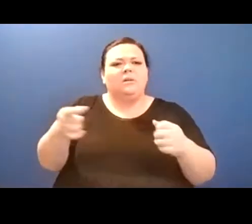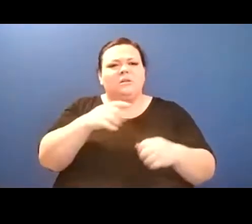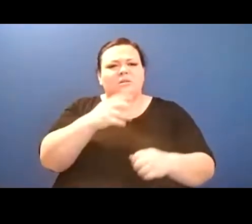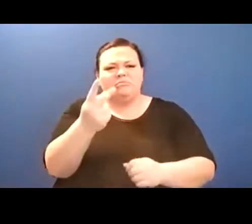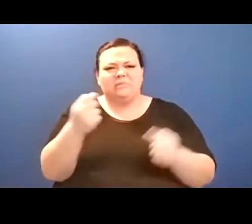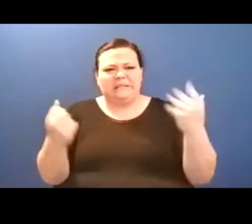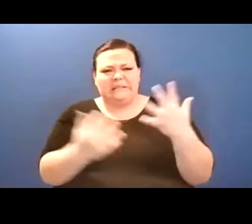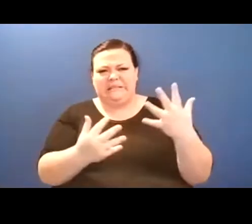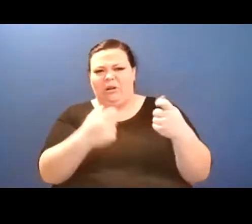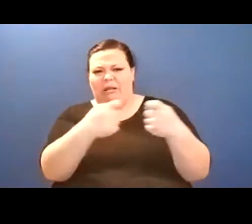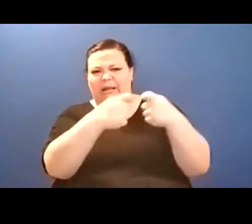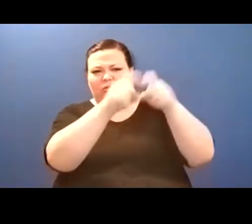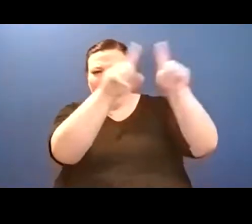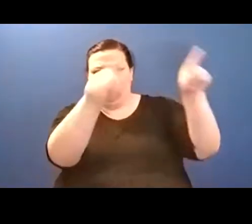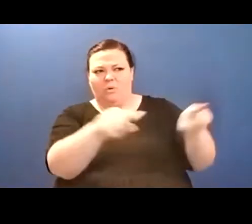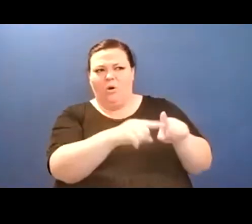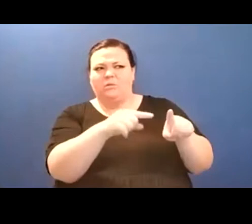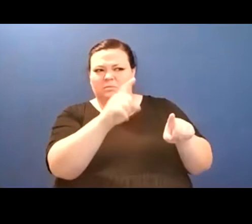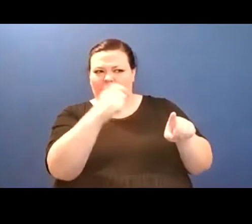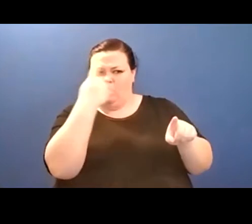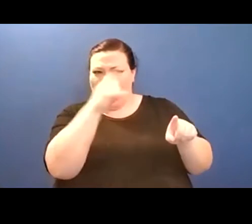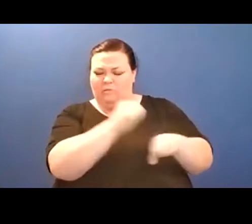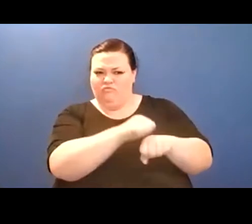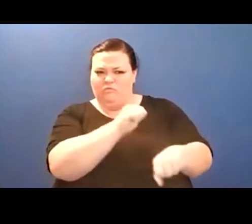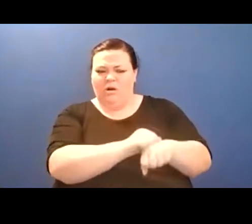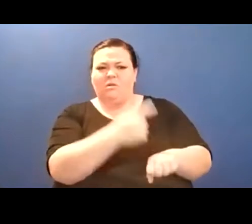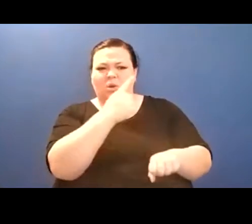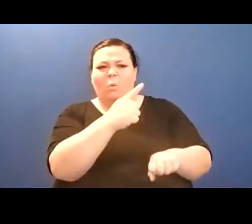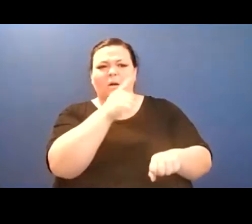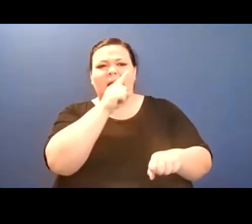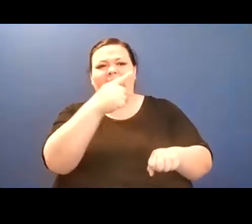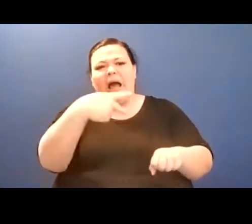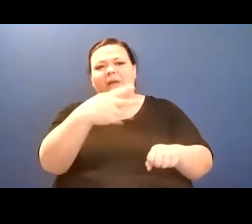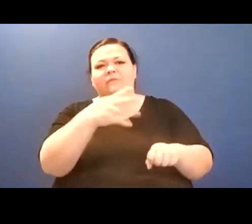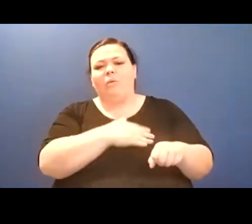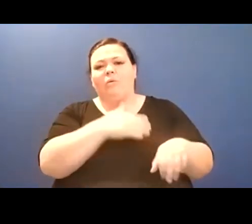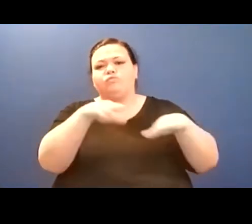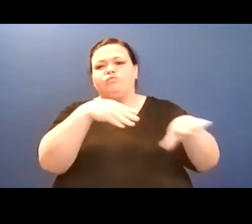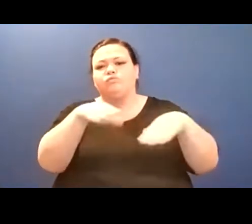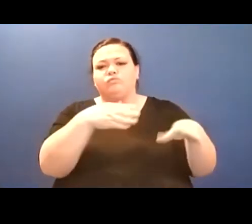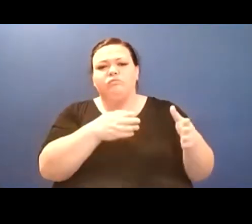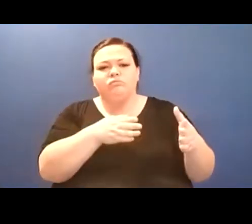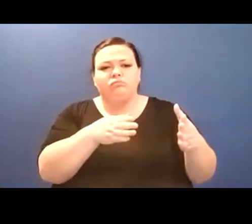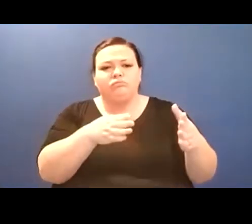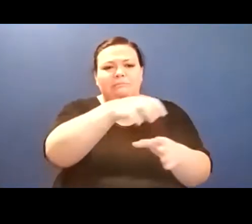his muzzle,/ knowing I am afraid of the sound of keys and closing doors,/ knowing like him i am